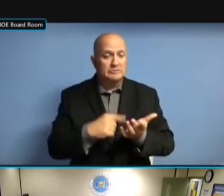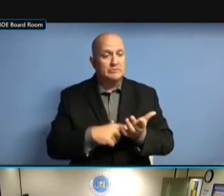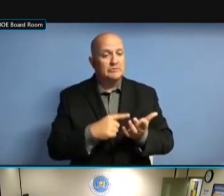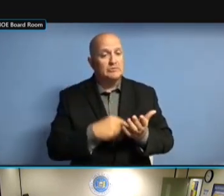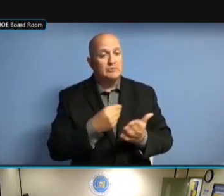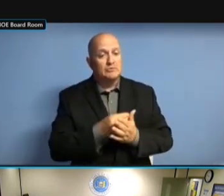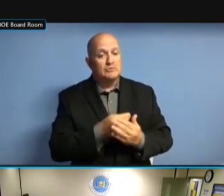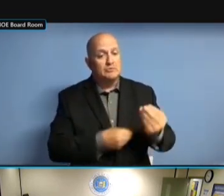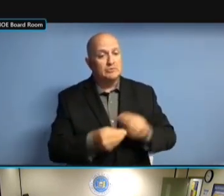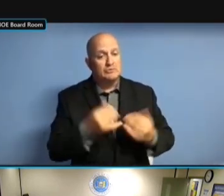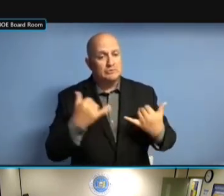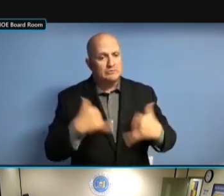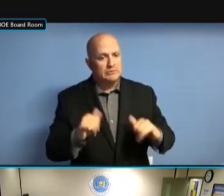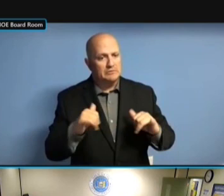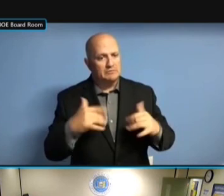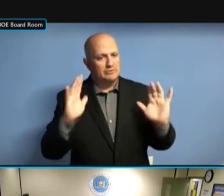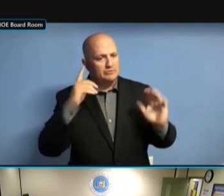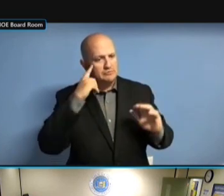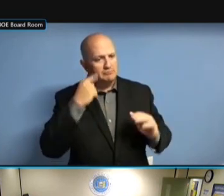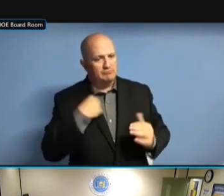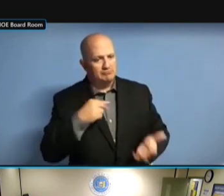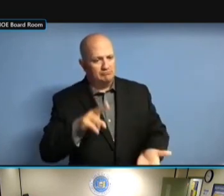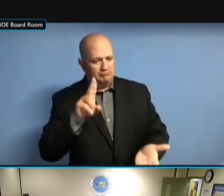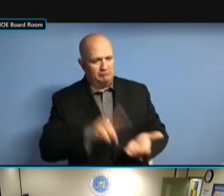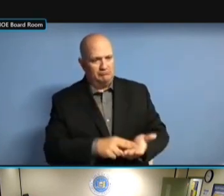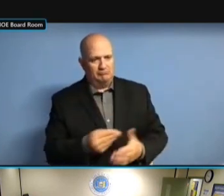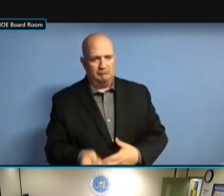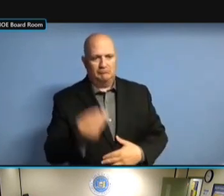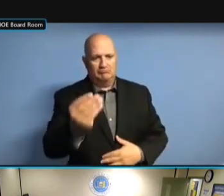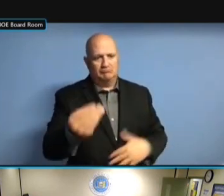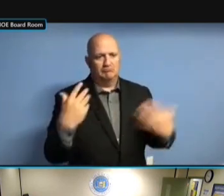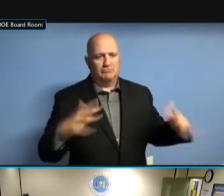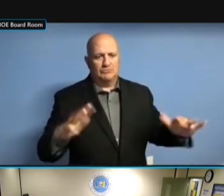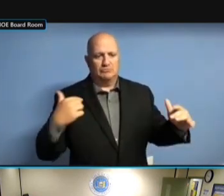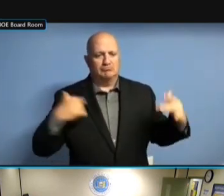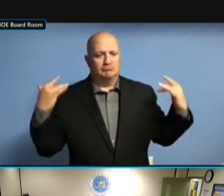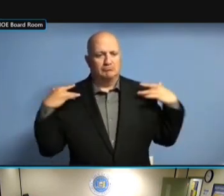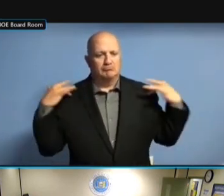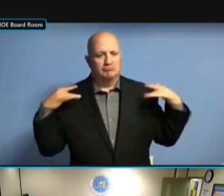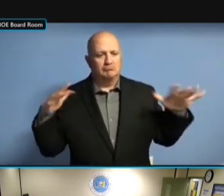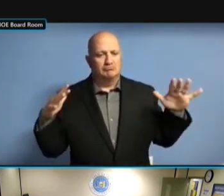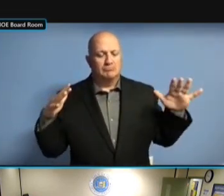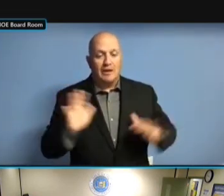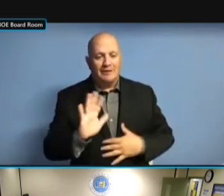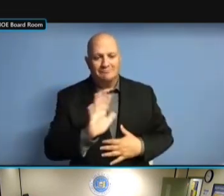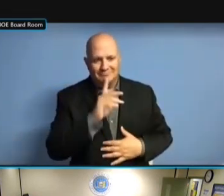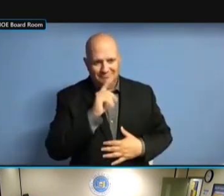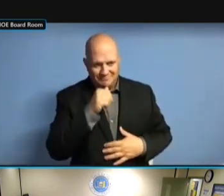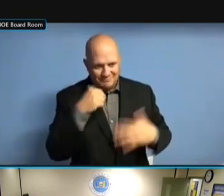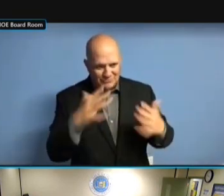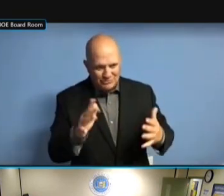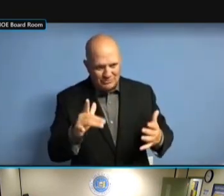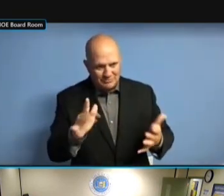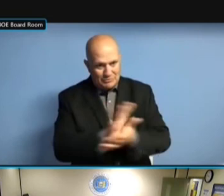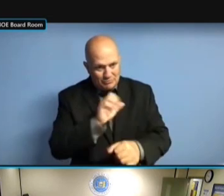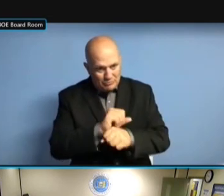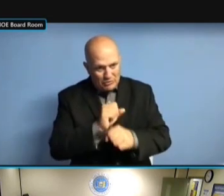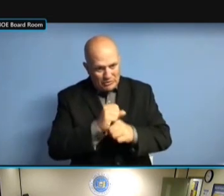RESIGNED BUT THEY DID NOT. SO THEN THAT REQUIRES THE SO THEN THAT REQUIRES THE SO THEN THAT REQUIRES THE CANDIDATE SO THEN THAT REQUIRES THE CANDIDATE TO SO THEN THAT REQUIRES THE CANDIDATE TO ACTUALLY SO THEN THAT REQUIRES THE CANDIDATE TO ACTUALLY REACH SO THEN THAT REQUIRES THE CANDIDATE TO ACTUALLY REACH OUT CANDIDATE TO ACTUALLY REACH OUT CANDIDATE TO ACTUALLY REACH OUT TO CANDIDATE TO ACTUALLY REACH OUT TO THE CANDIDATE TO ACTUALLY REACH OUT TO THE TREASURER CANDIDATE TO ACTUALLY REACH OUT TO THE TREASURER TO CANDIDATE TO ACTUALLY REACH OUT TO THE TREASURER TO SAY, CANDIDATE TO ACTUALLY REACH OUT TO THE TREASURER TO SAY, YOU TO THE TREASURER TO SAY, YOU TO THE TREASURER TO SAY, YOU DIDN'T TO THE TREASURER TO SAY, YOU DIDN'T RESIGN. DIDN'T RESIGN. DIDN'T RESIGN. AND DIDN'T RESIGN. AND BASED DIDN'T RESIGN. AND BASED ON